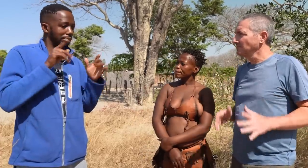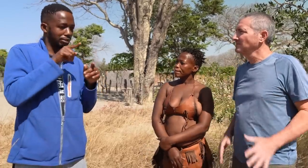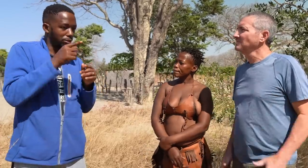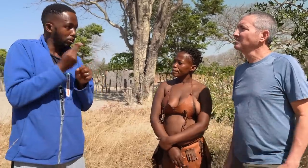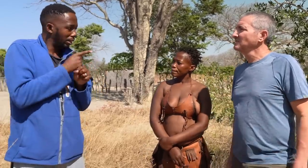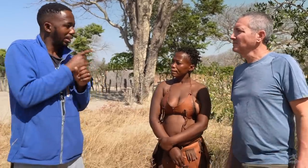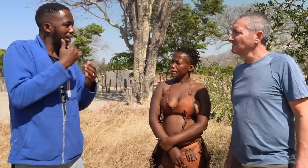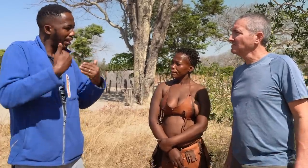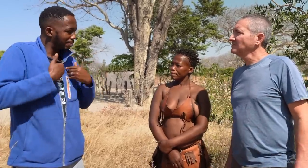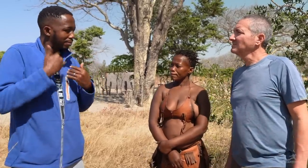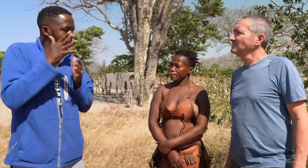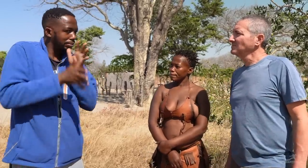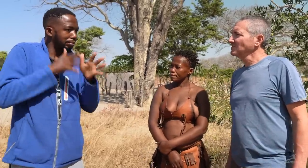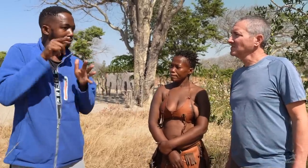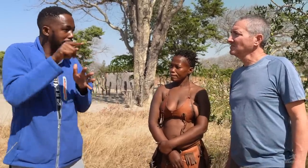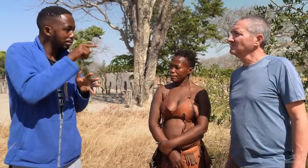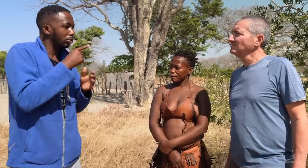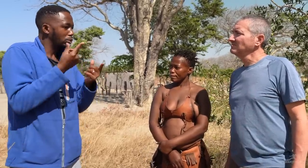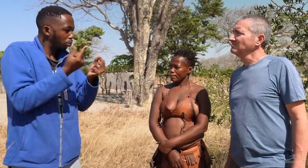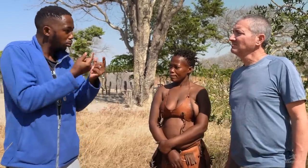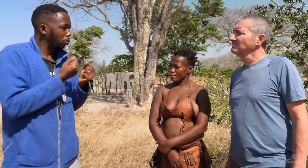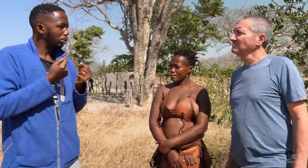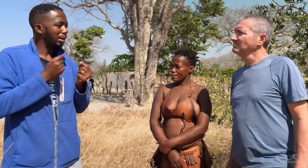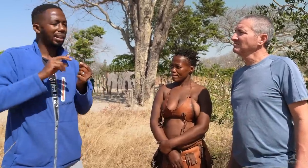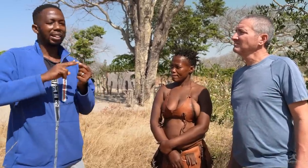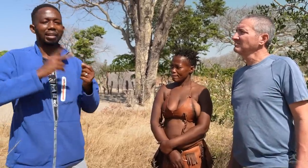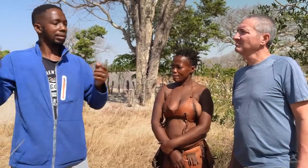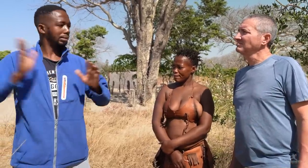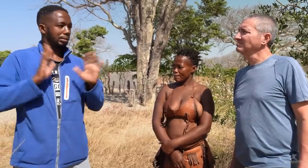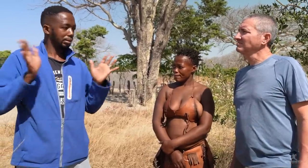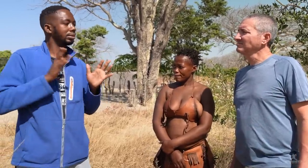Yes, she uses the language she has with signing